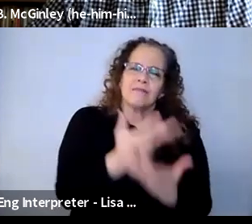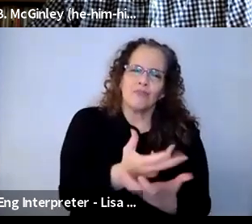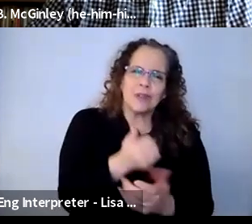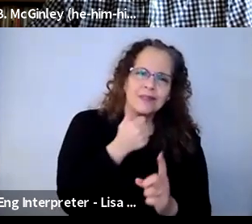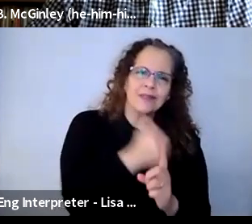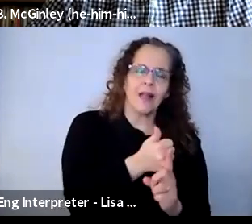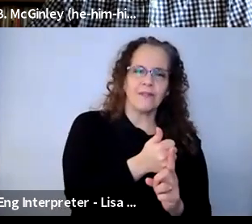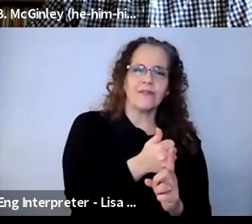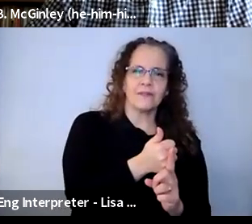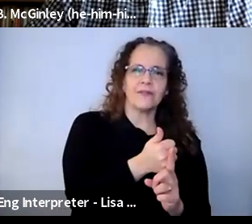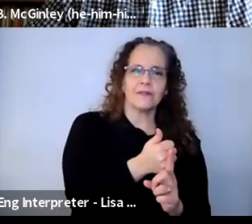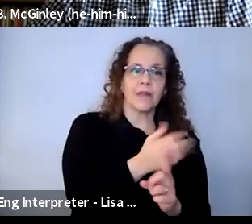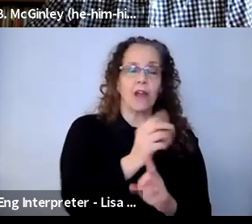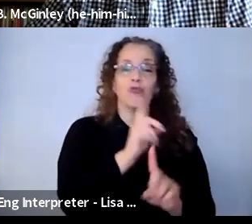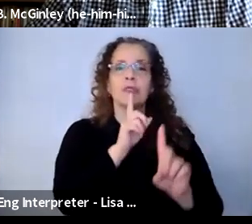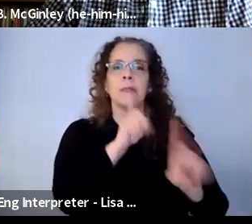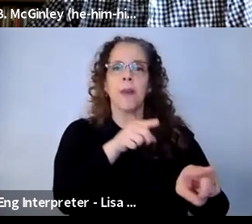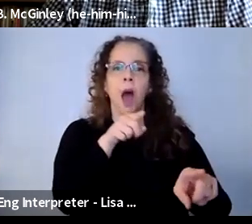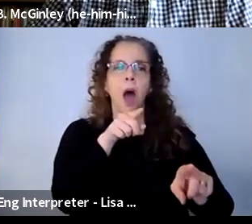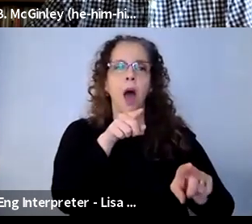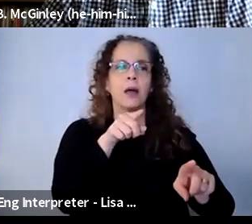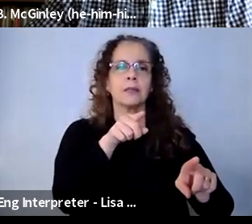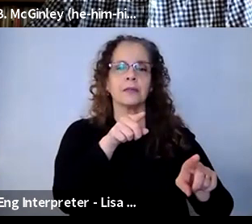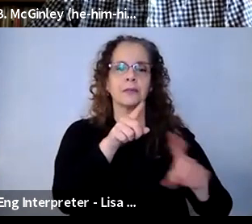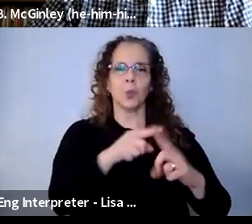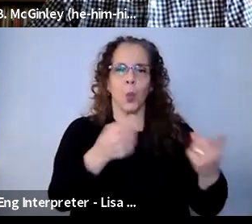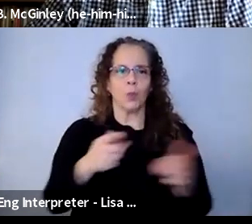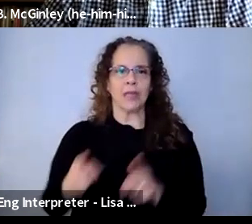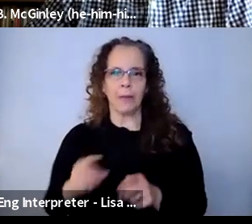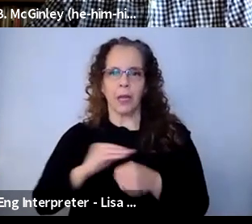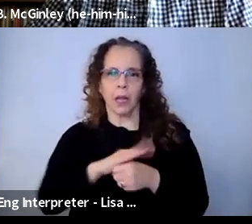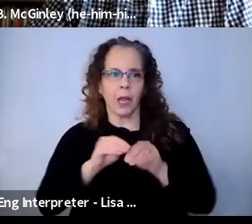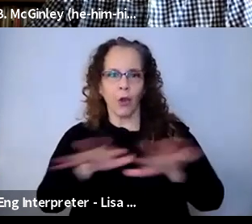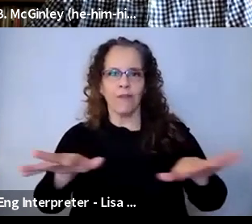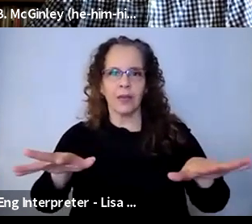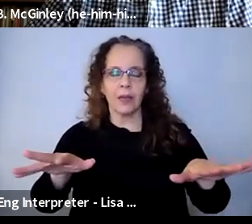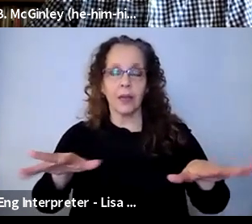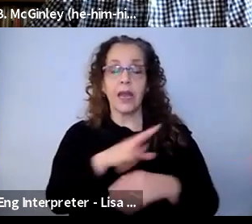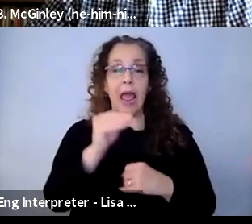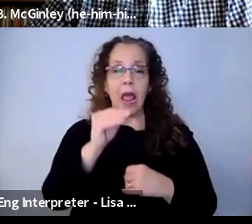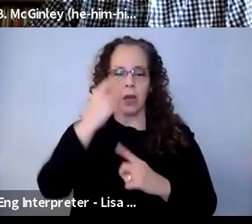the moment of isolation they were facing in the midst of COVID, and all of the trauma that that was bringing on, and